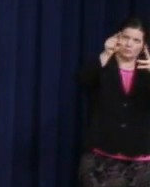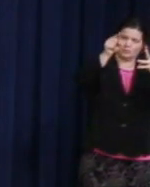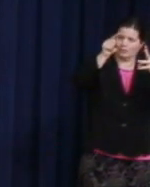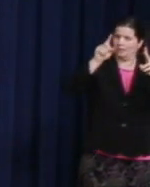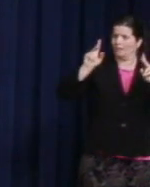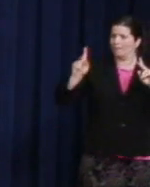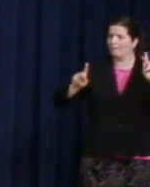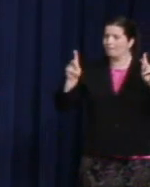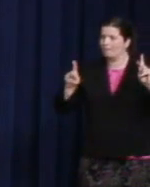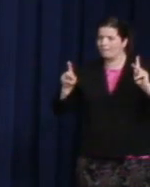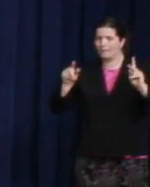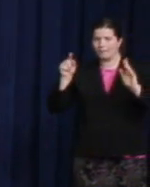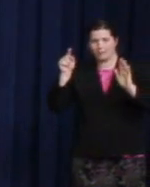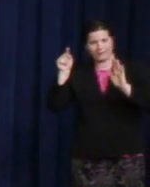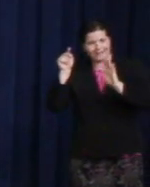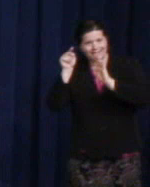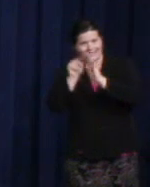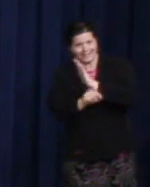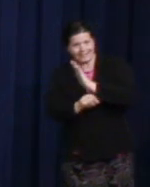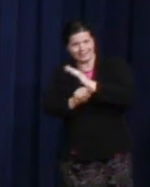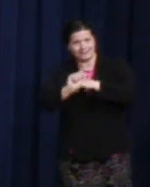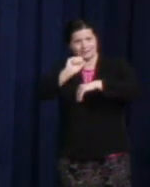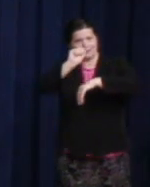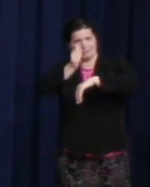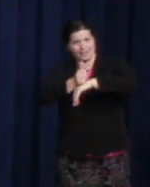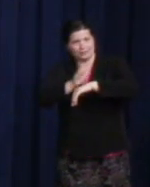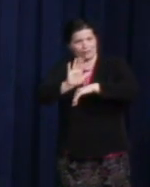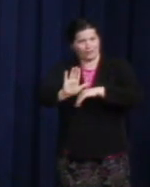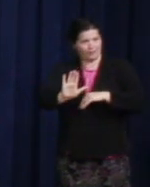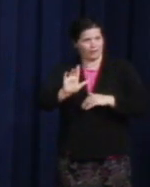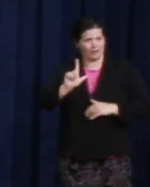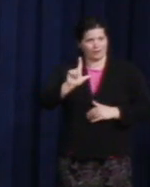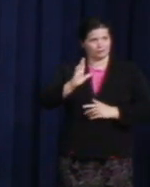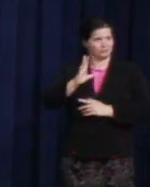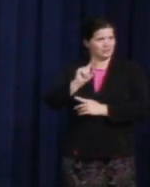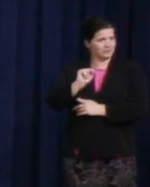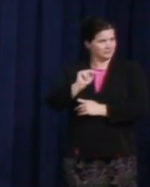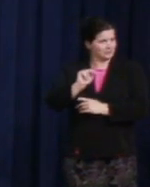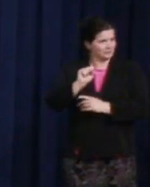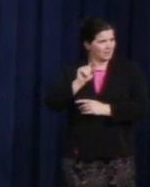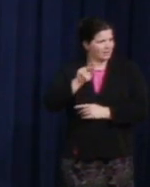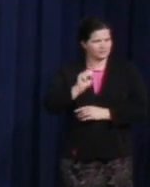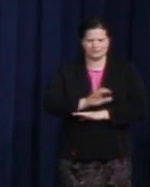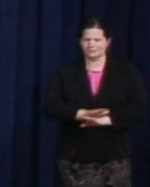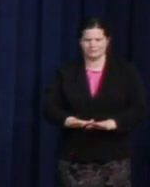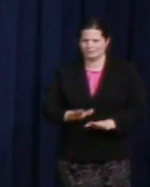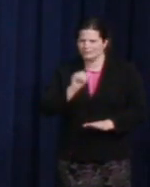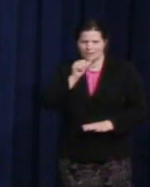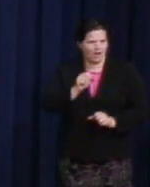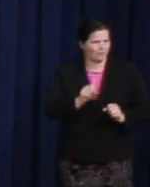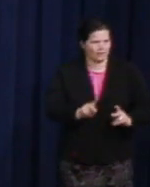sexual orientation, as is legal in seven countries. Change is about ensuring that homophobic countries